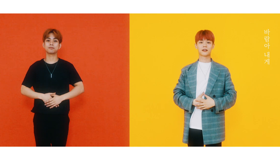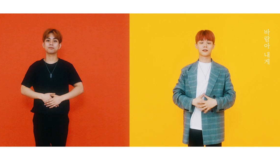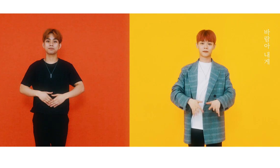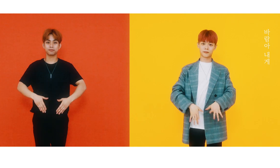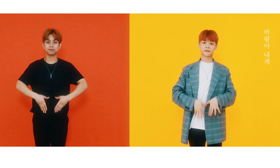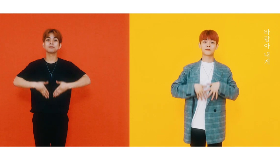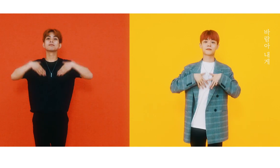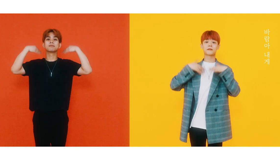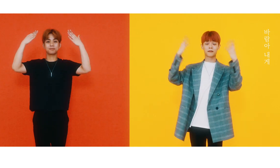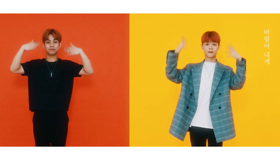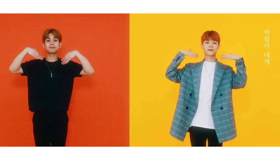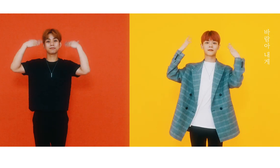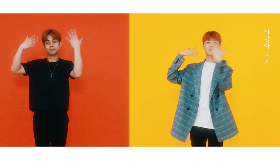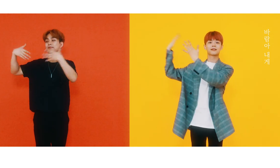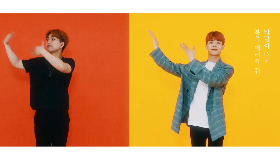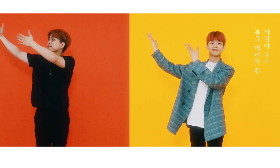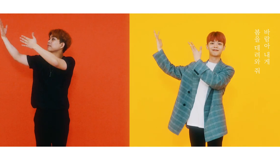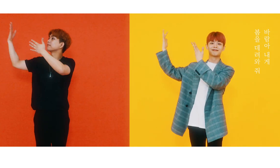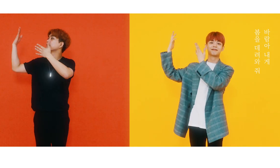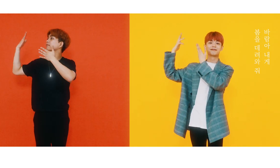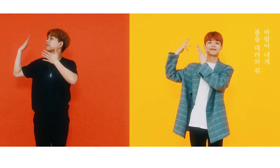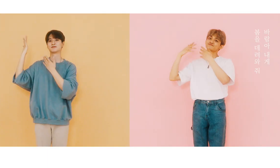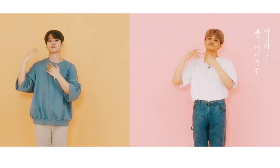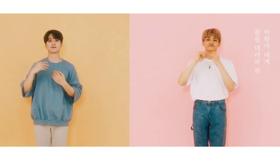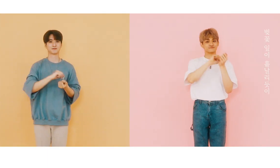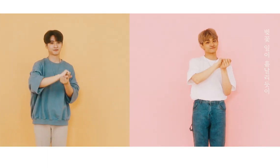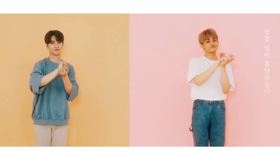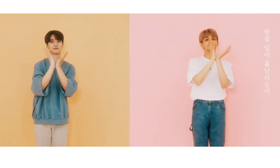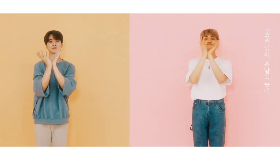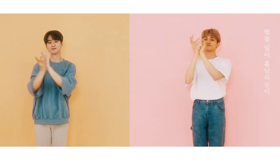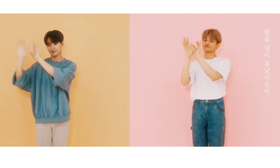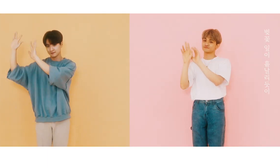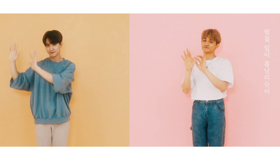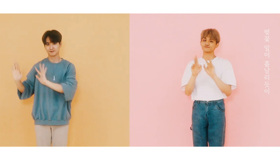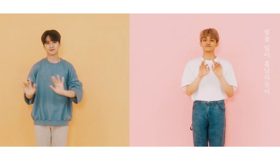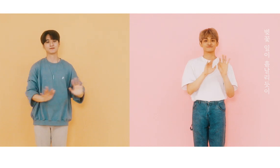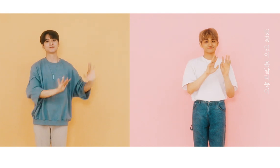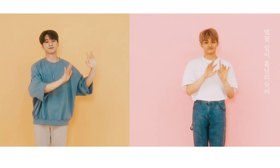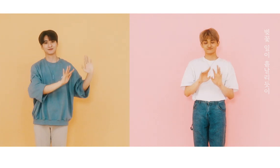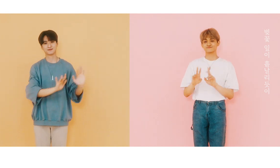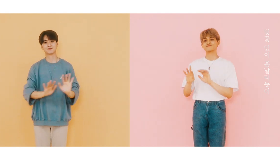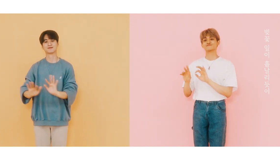Wind, please bring me spring (Like cherry blossom petals flutter)